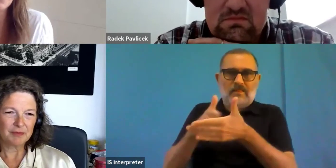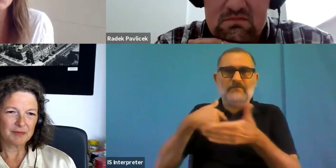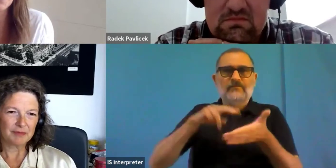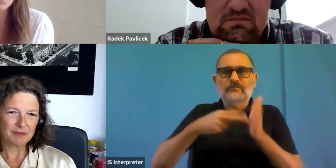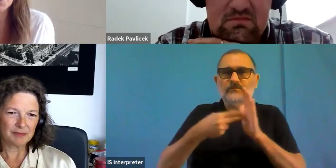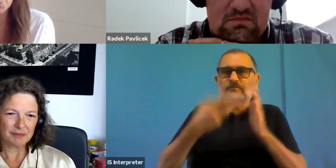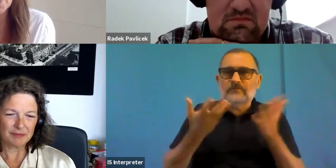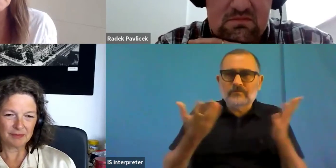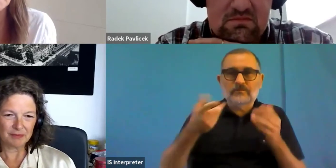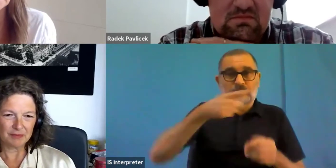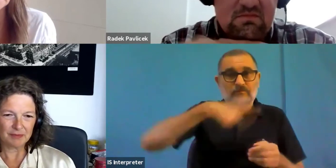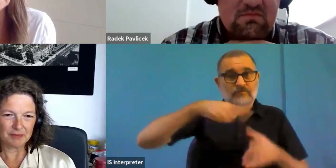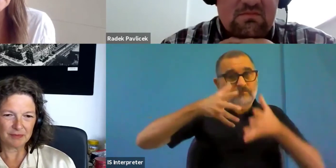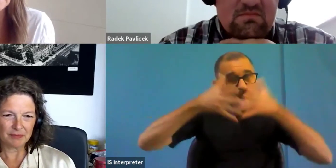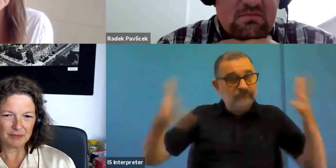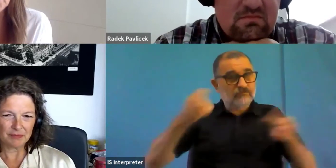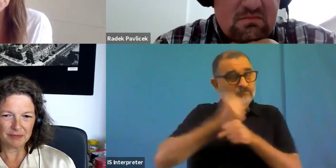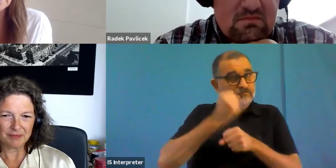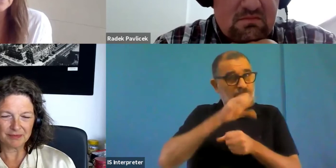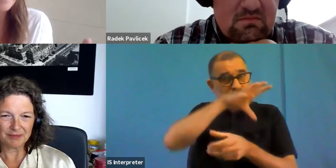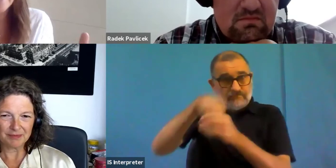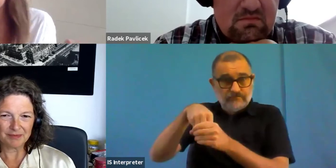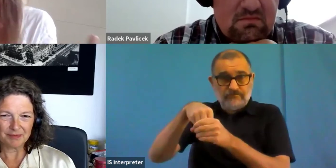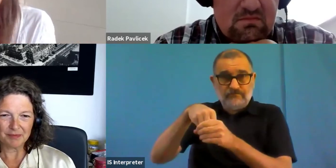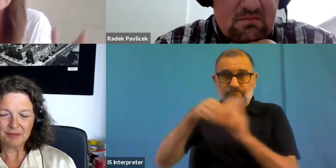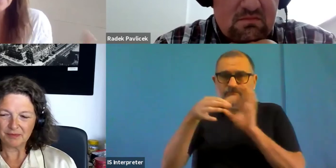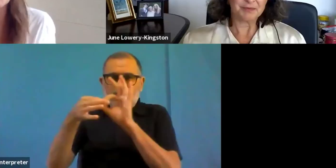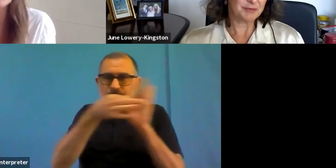sure that we support the member states and us organizations and accessibility experts